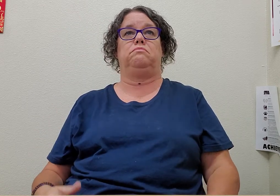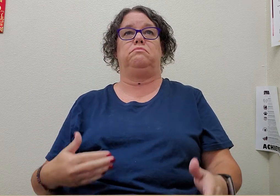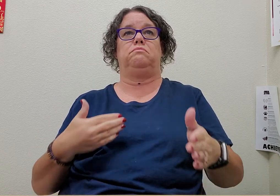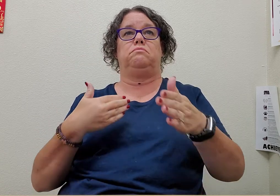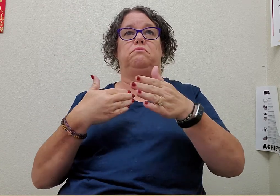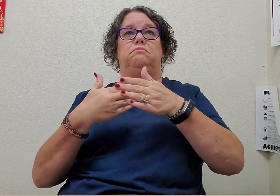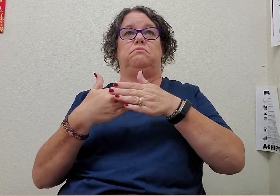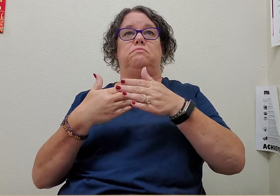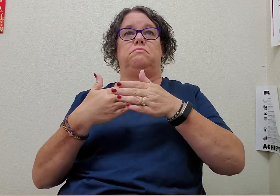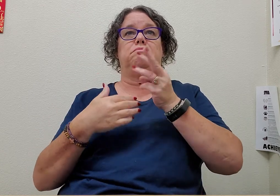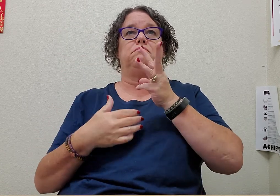near water